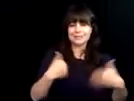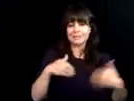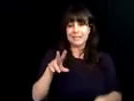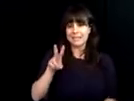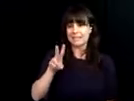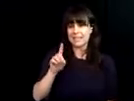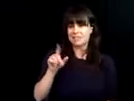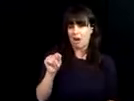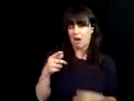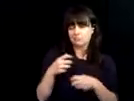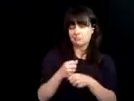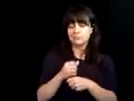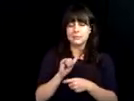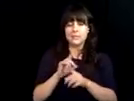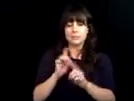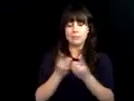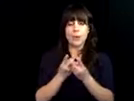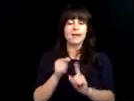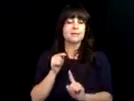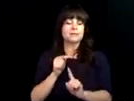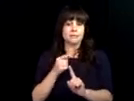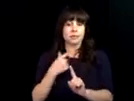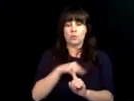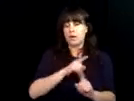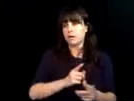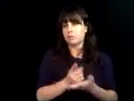for the Virginia department of transportation.